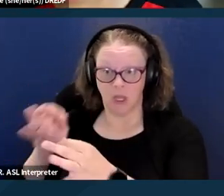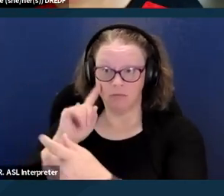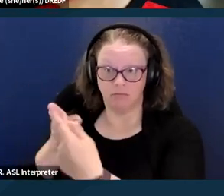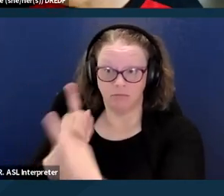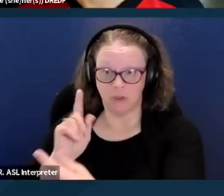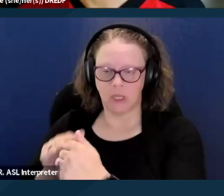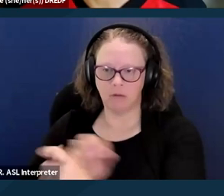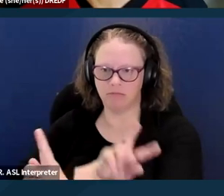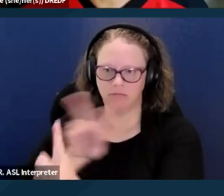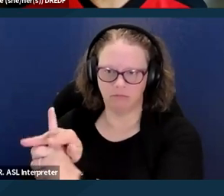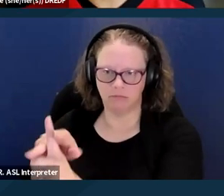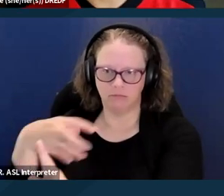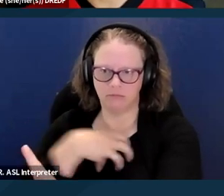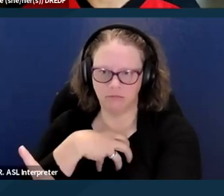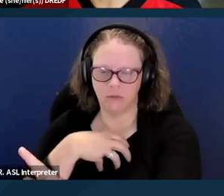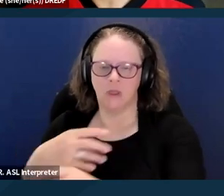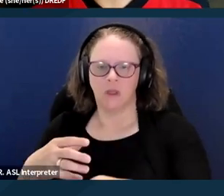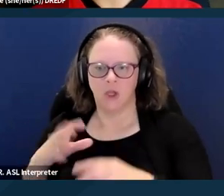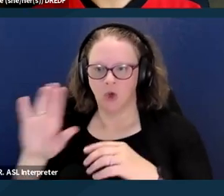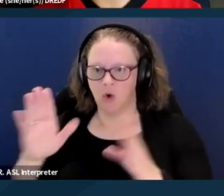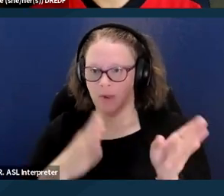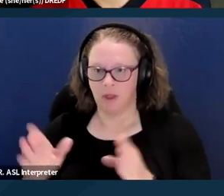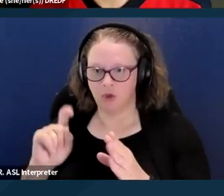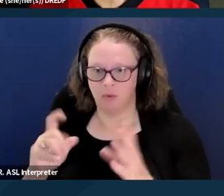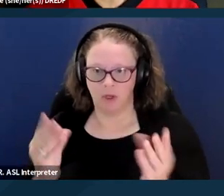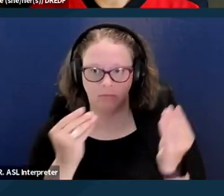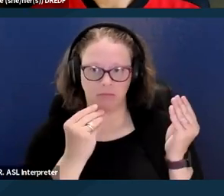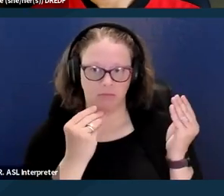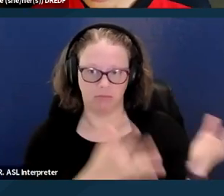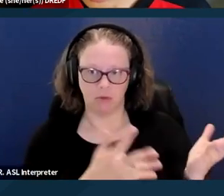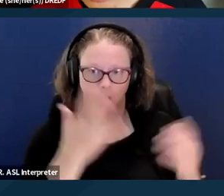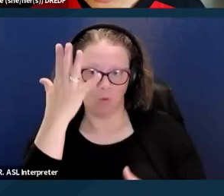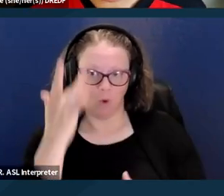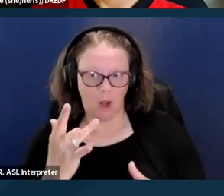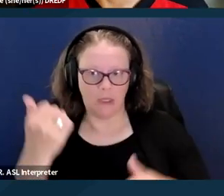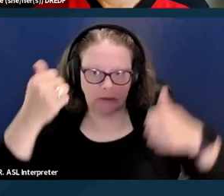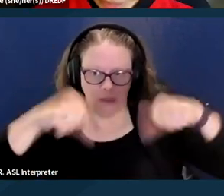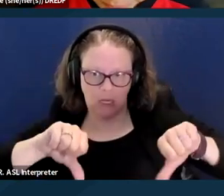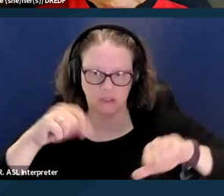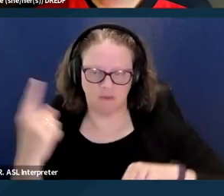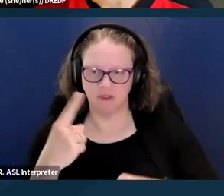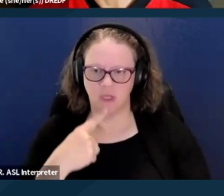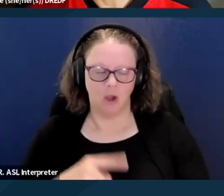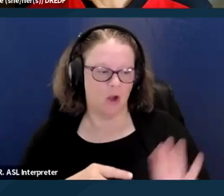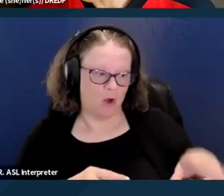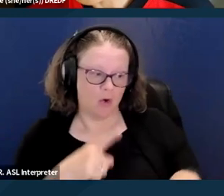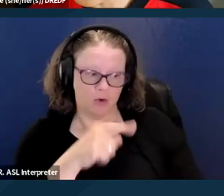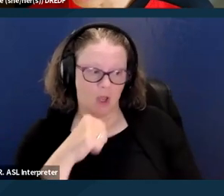your plan should be giving you when they deny you something, when they say you're not eligible or for coverage,